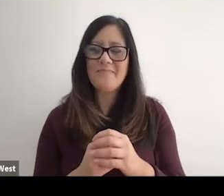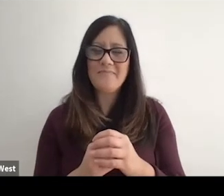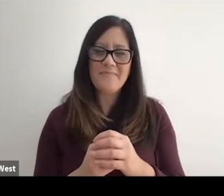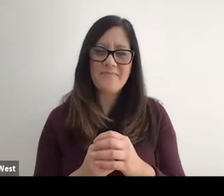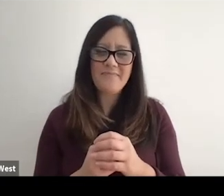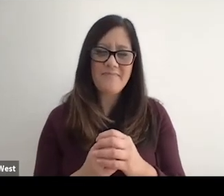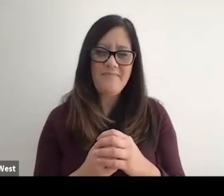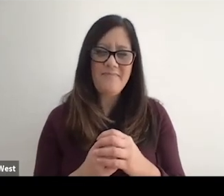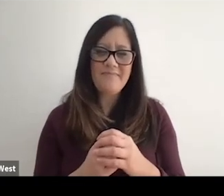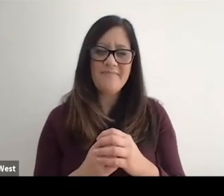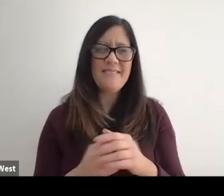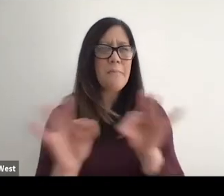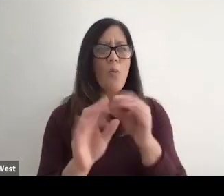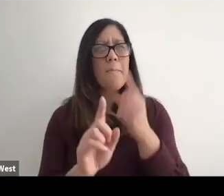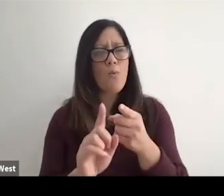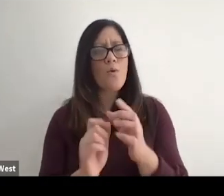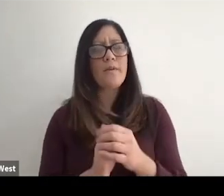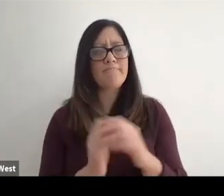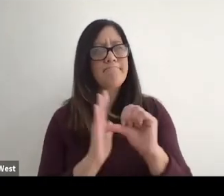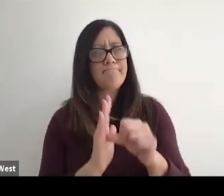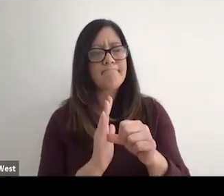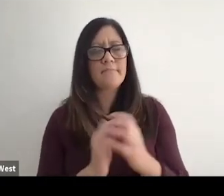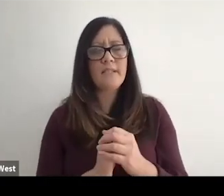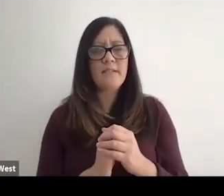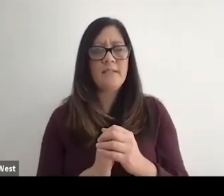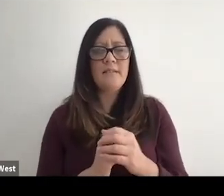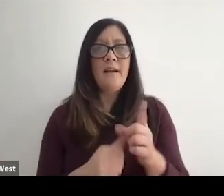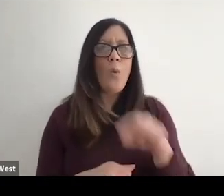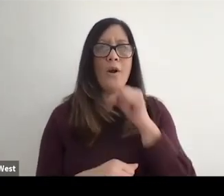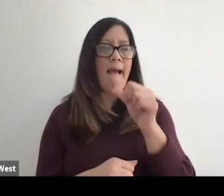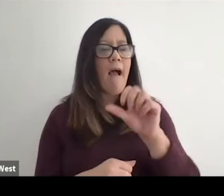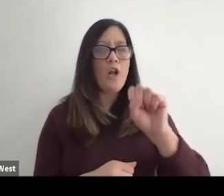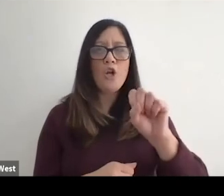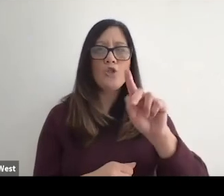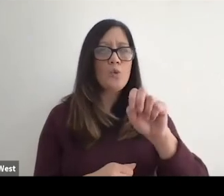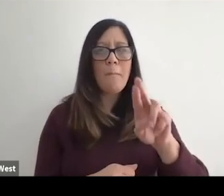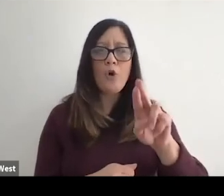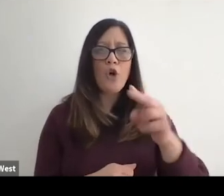selling more widgets, so I think that's an important point to make that we're not superhuman.